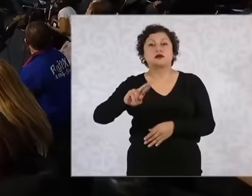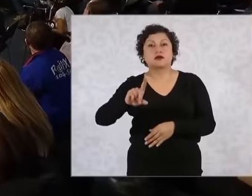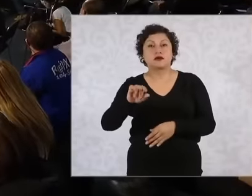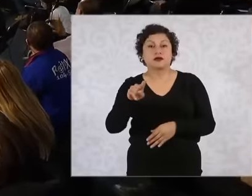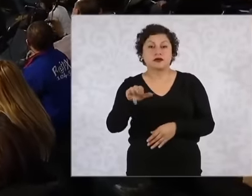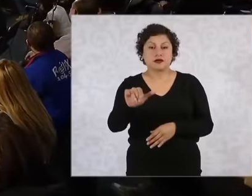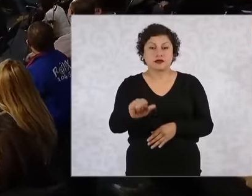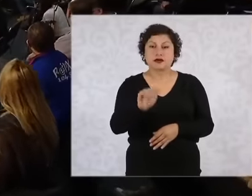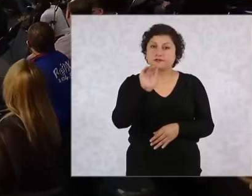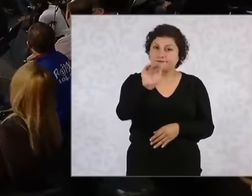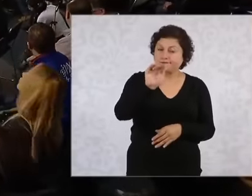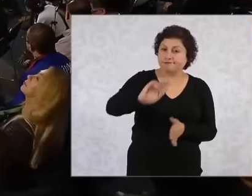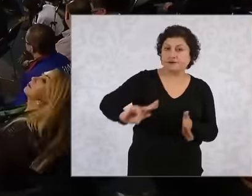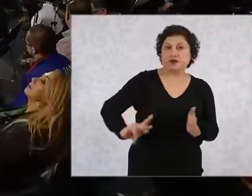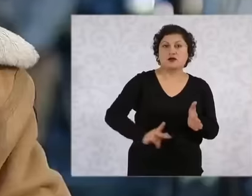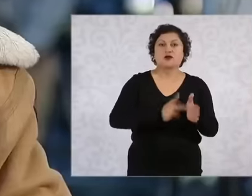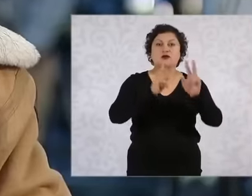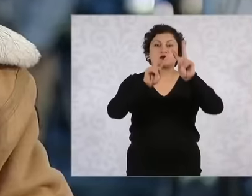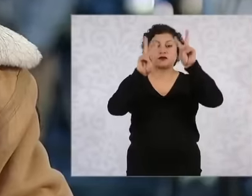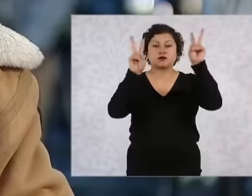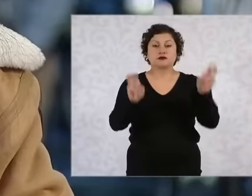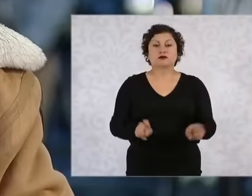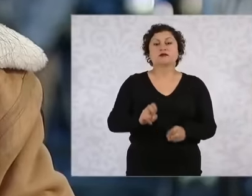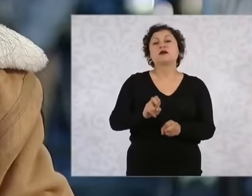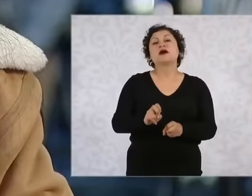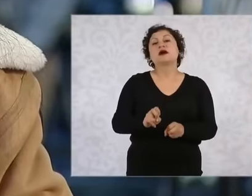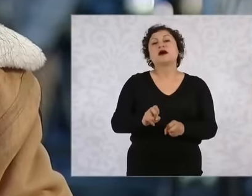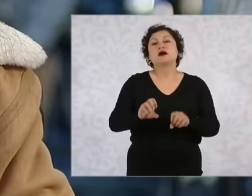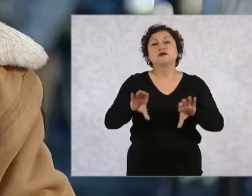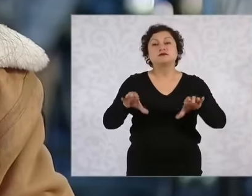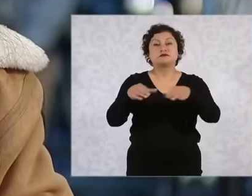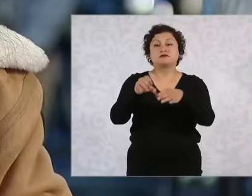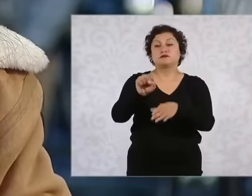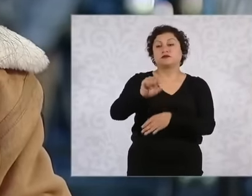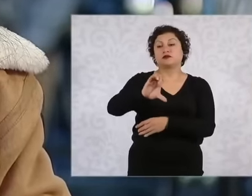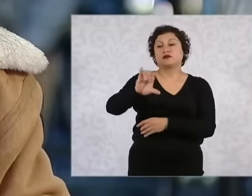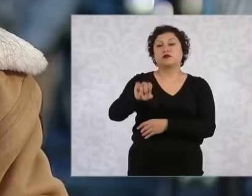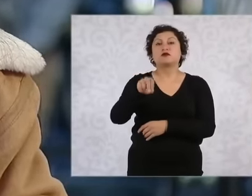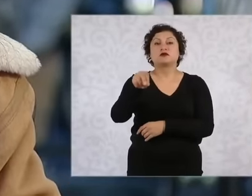of the supreme court of justice of the nation particularly The case of these eight